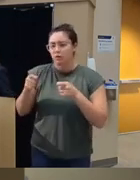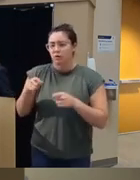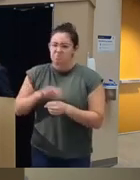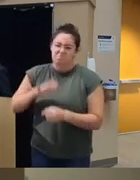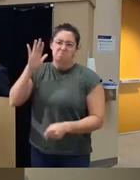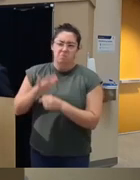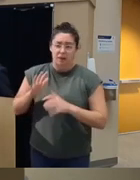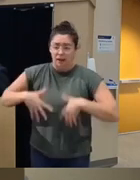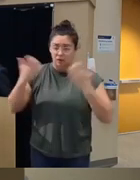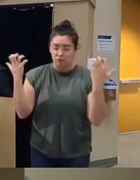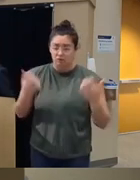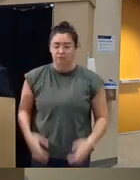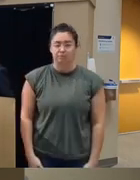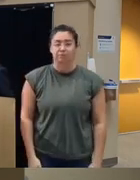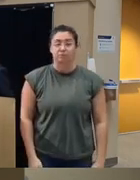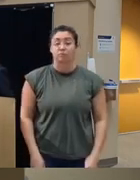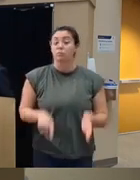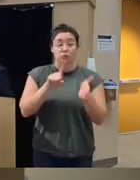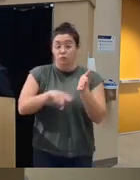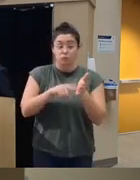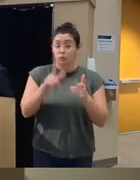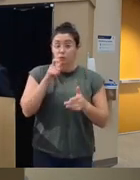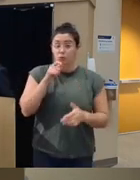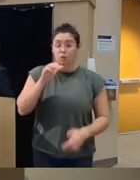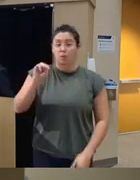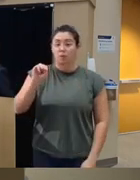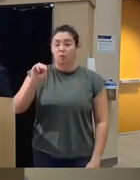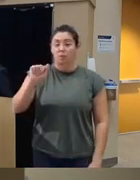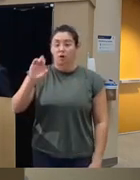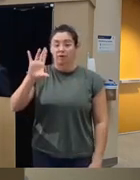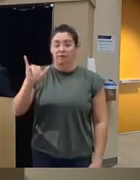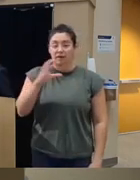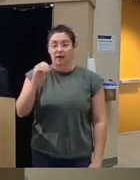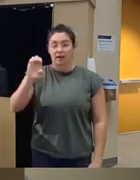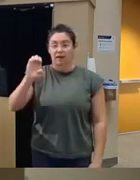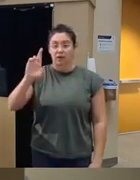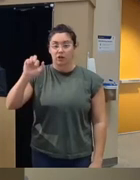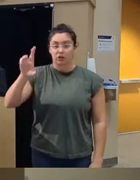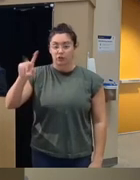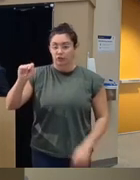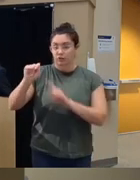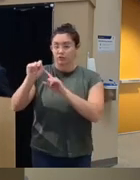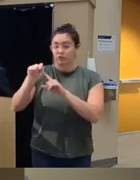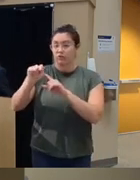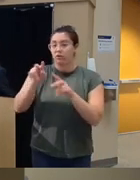researched by a group of known as Murphy and eert have found that CBT shows promise in decreasing